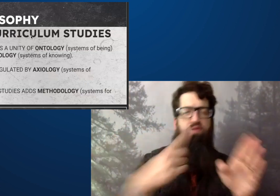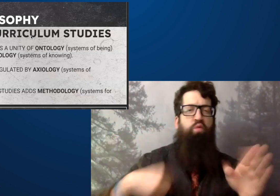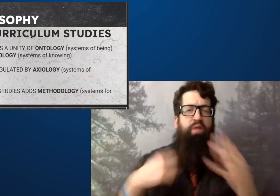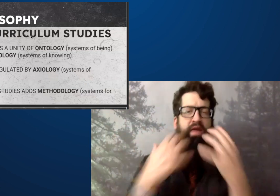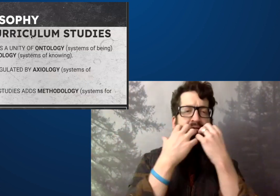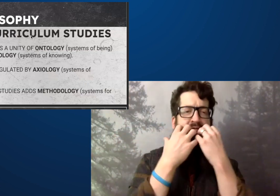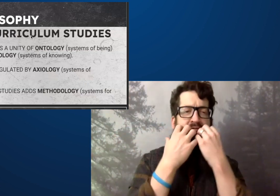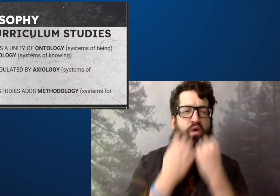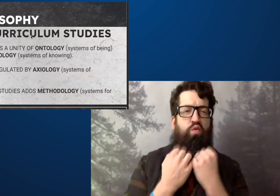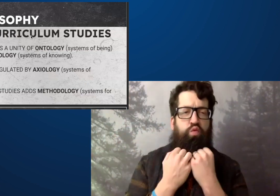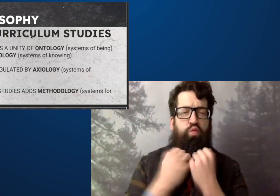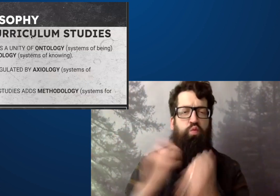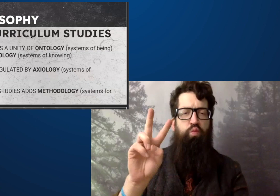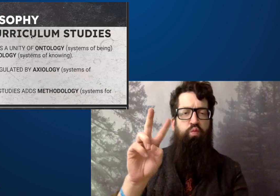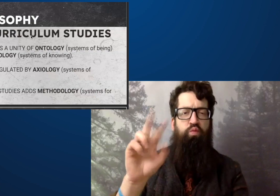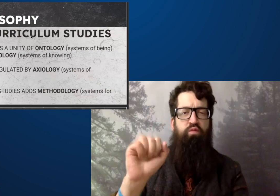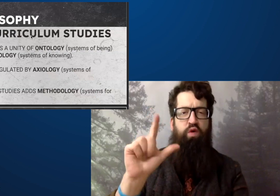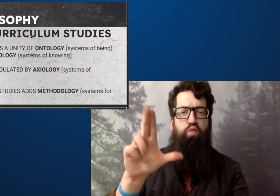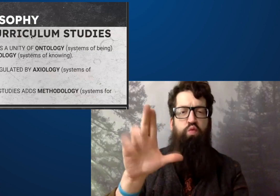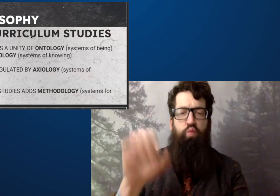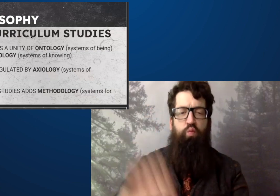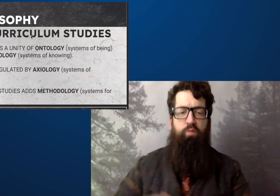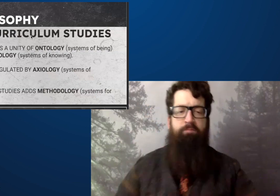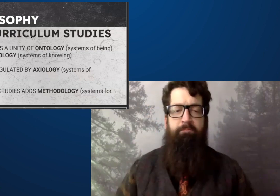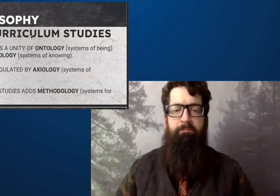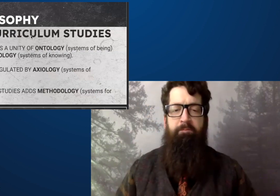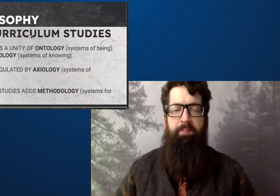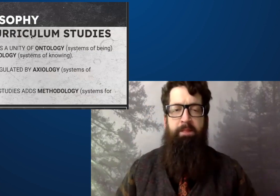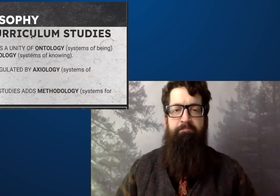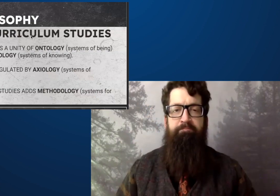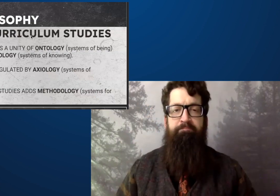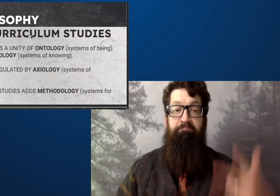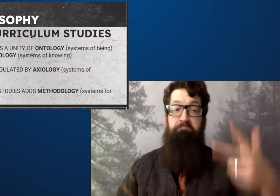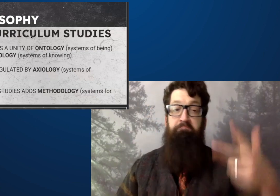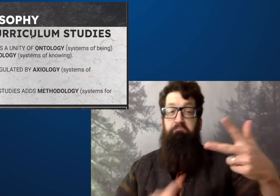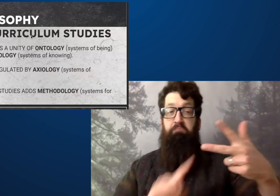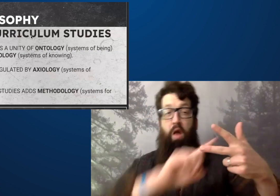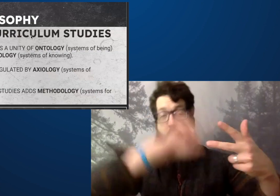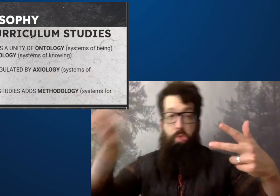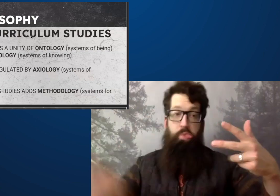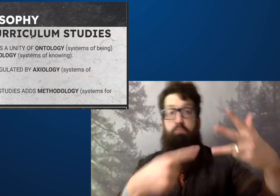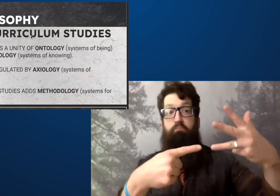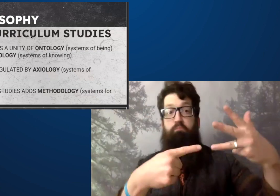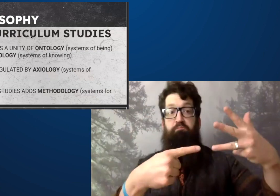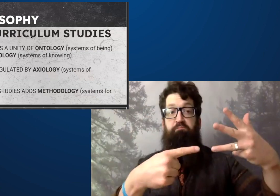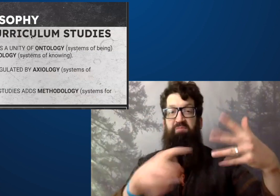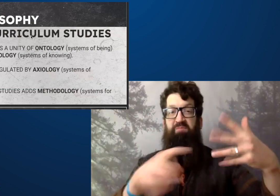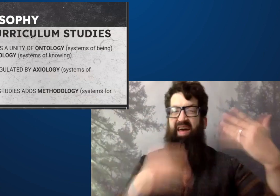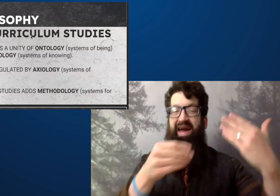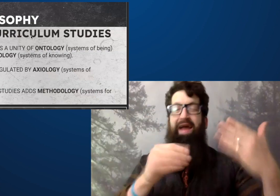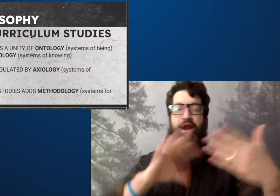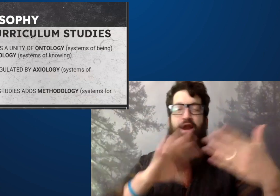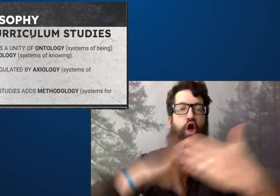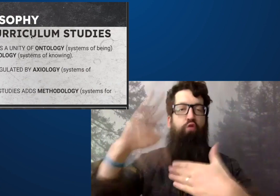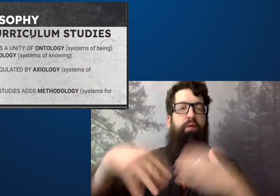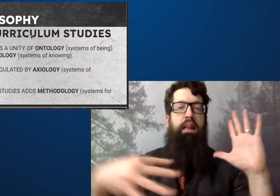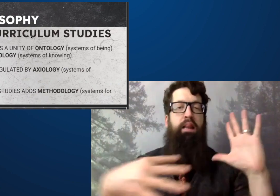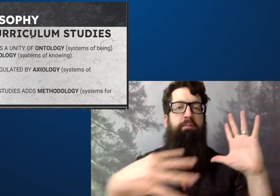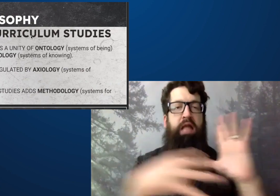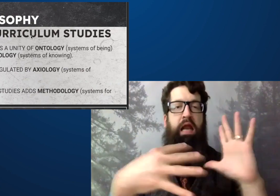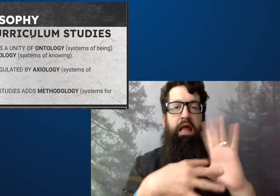This is essentially the way of how we value systems of value.